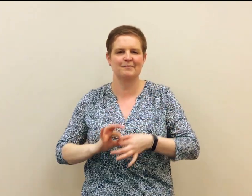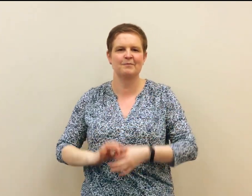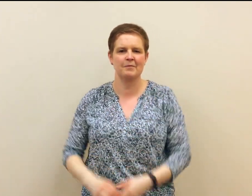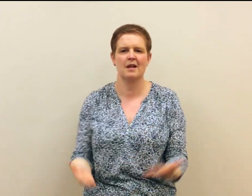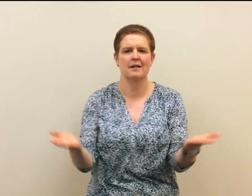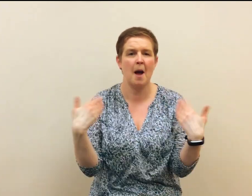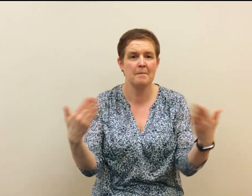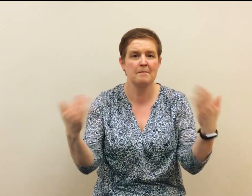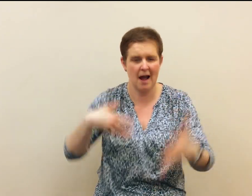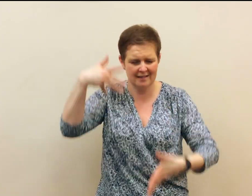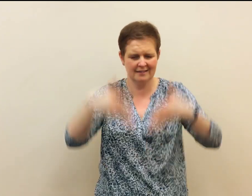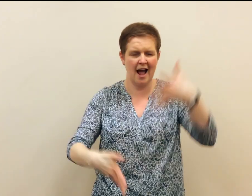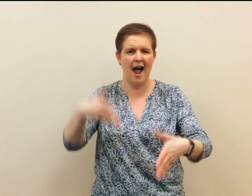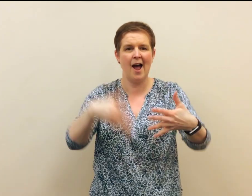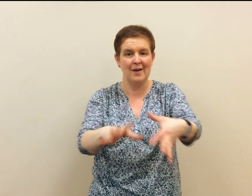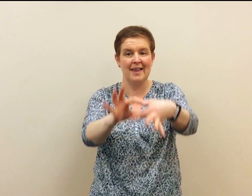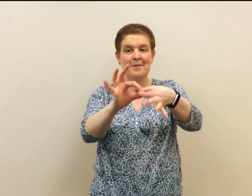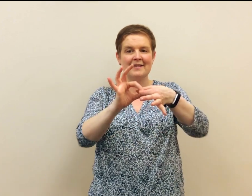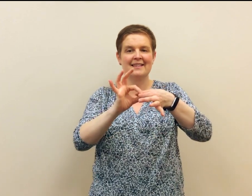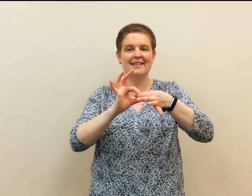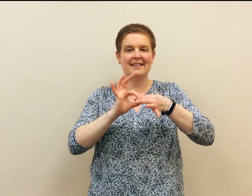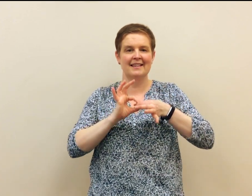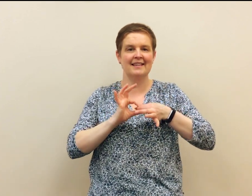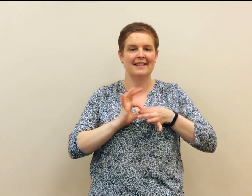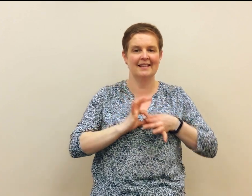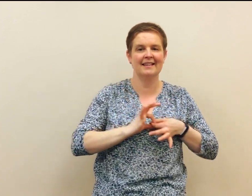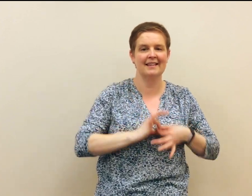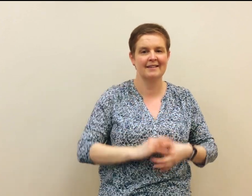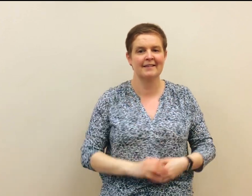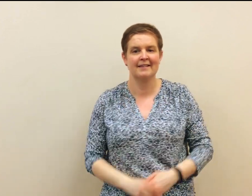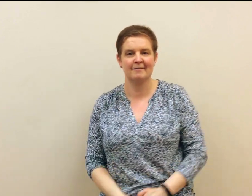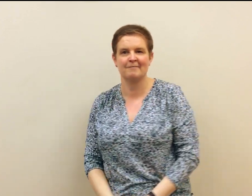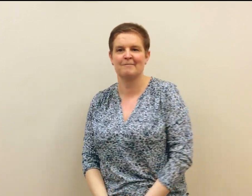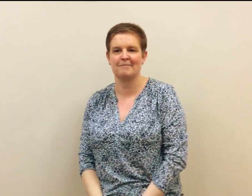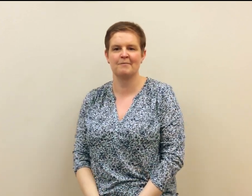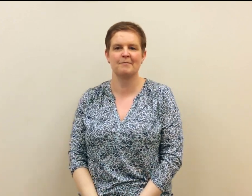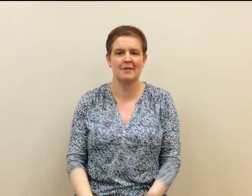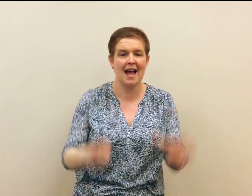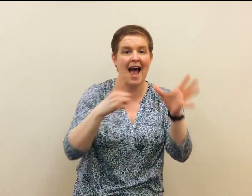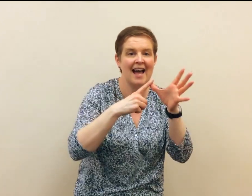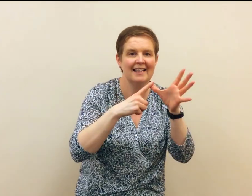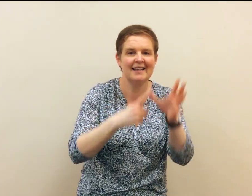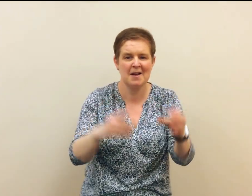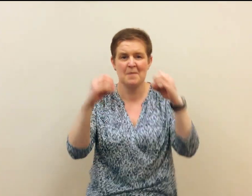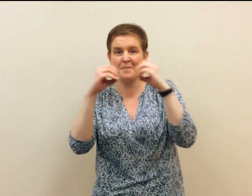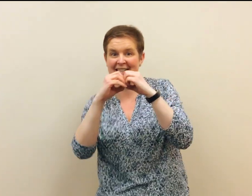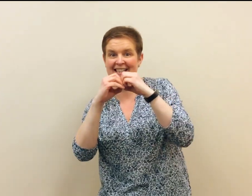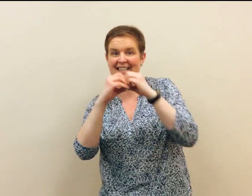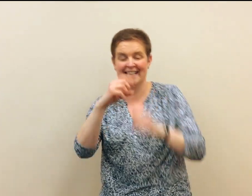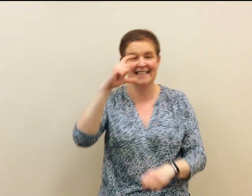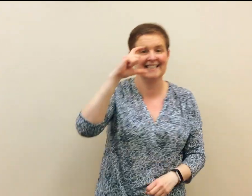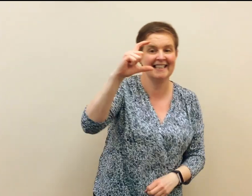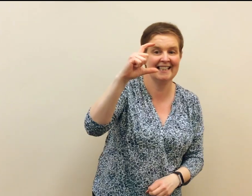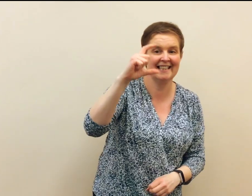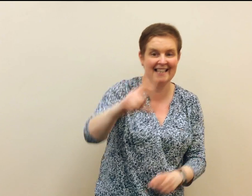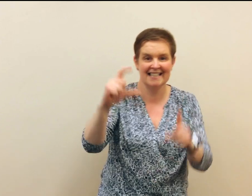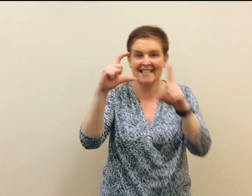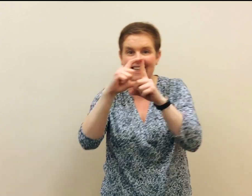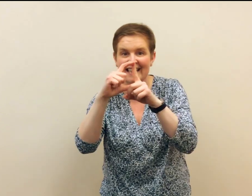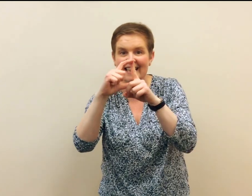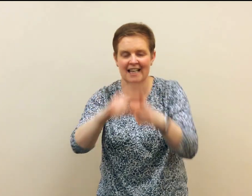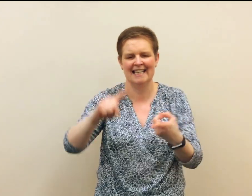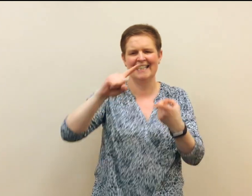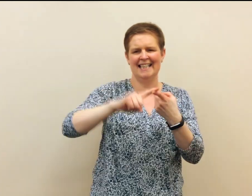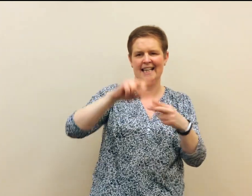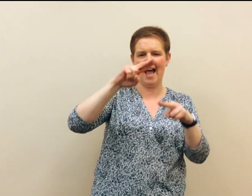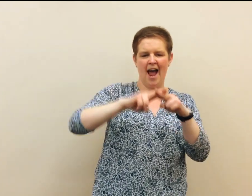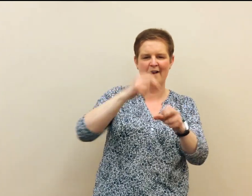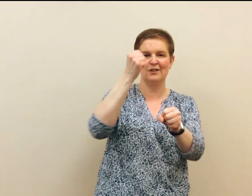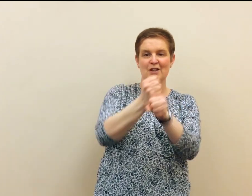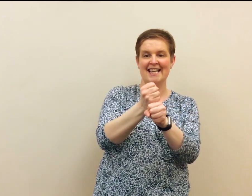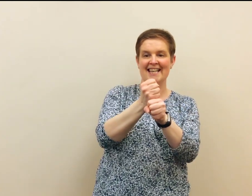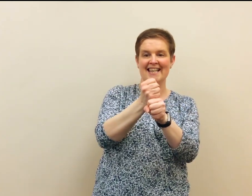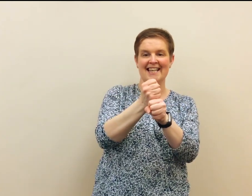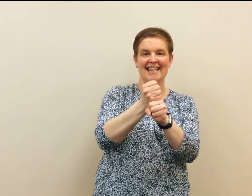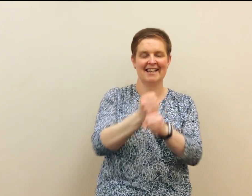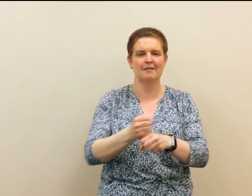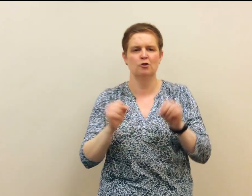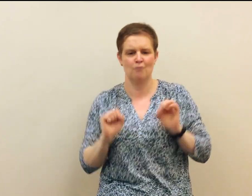Come and sign with me A B C D EFG